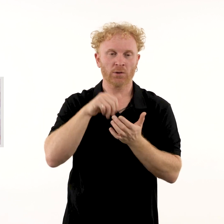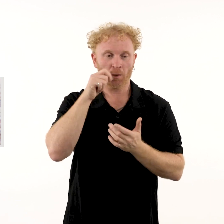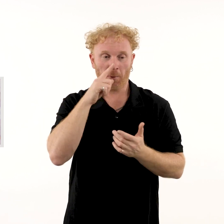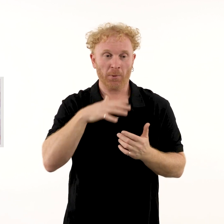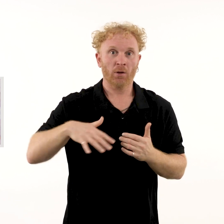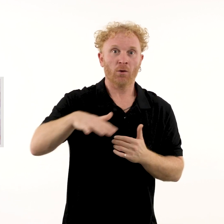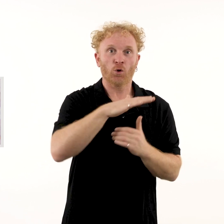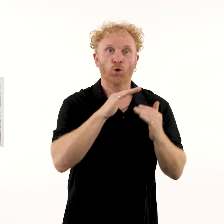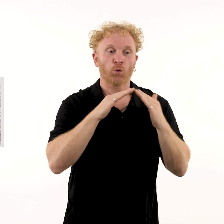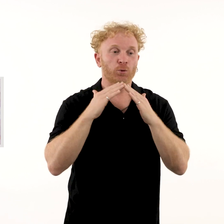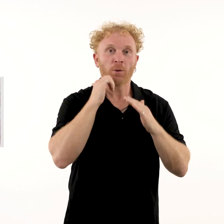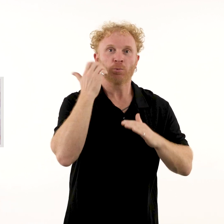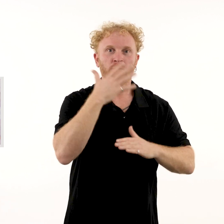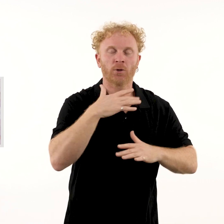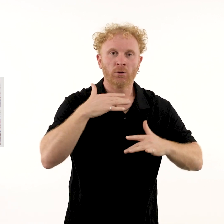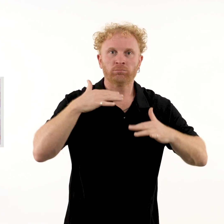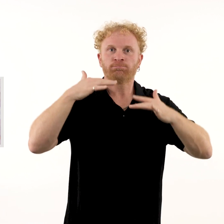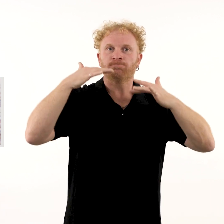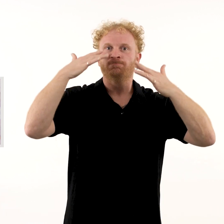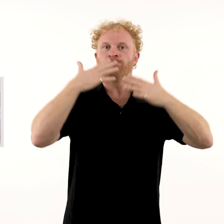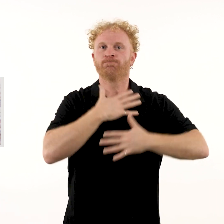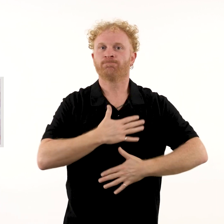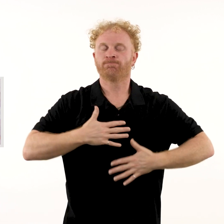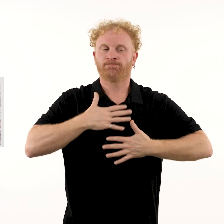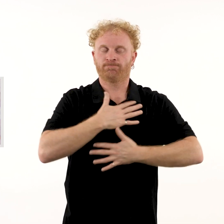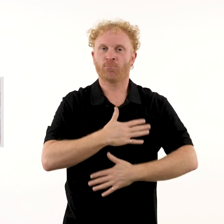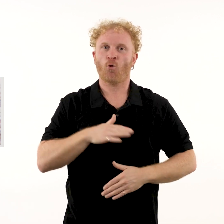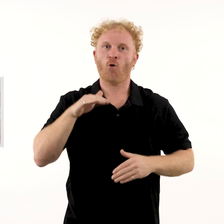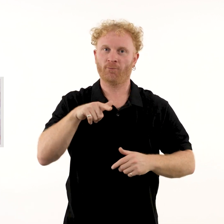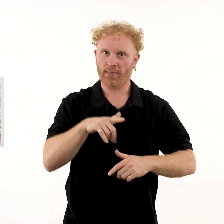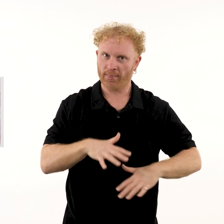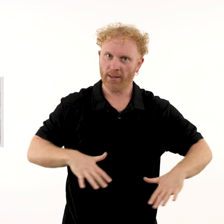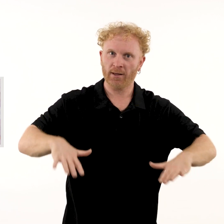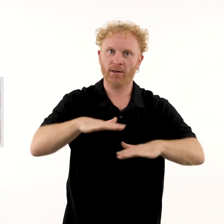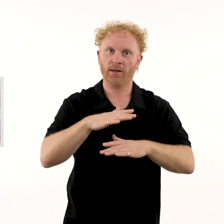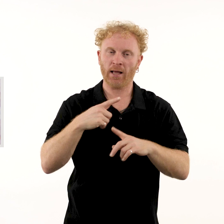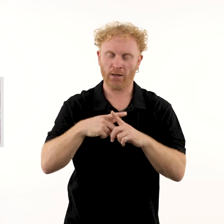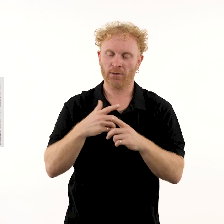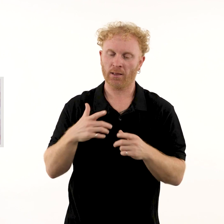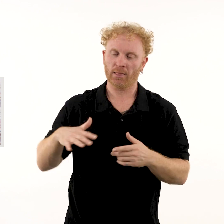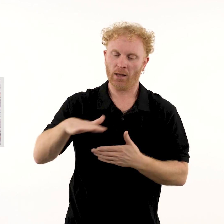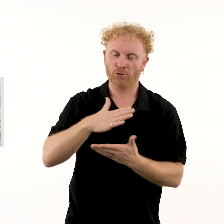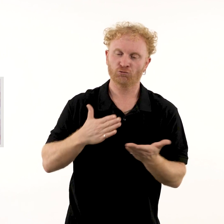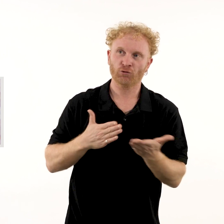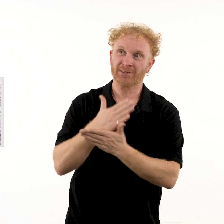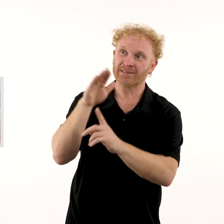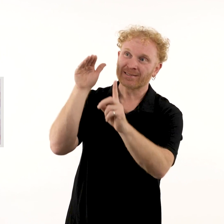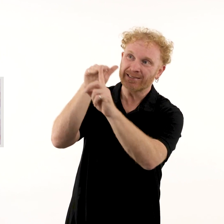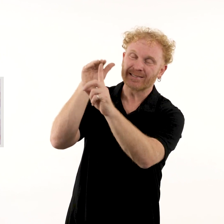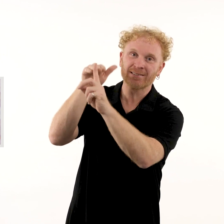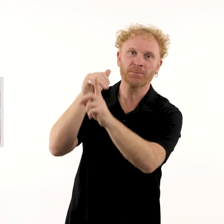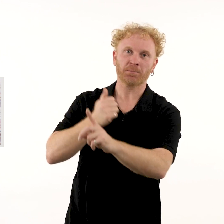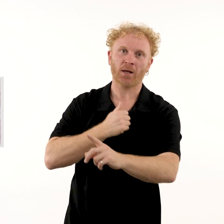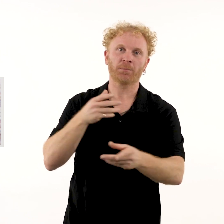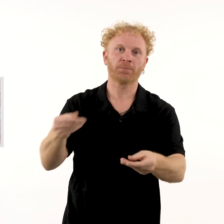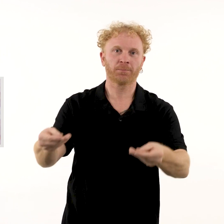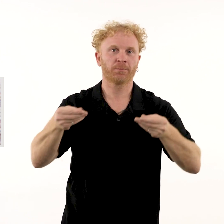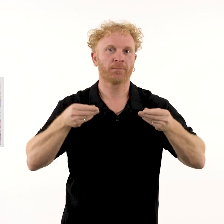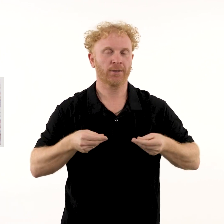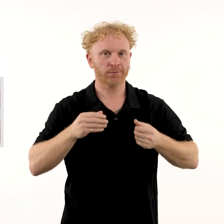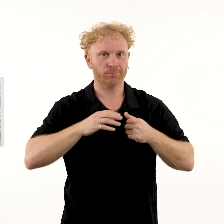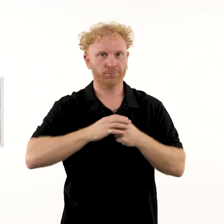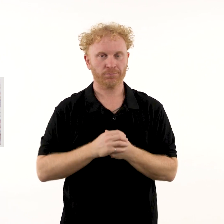It is a watershed moment in the homelands movement and the application of land rights.'